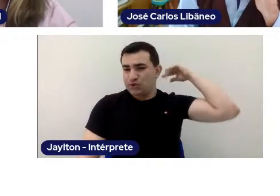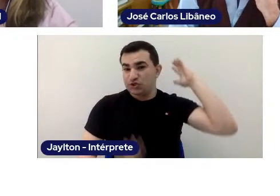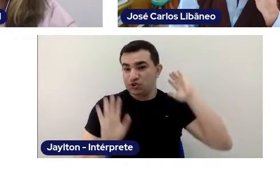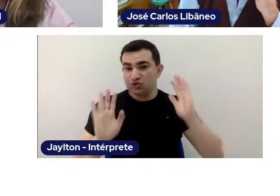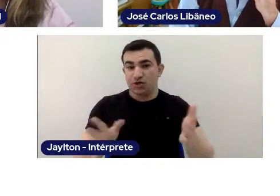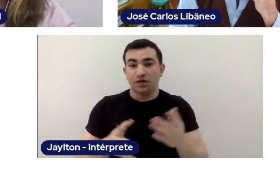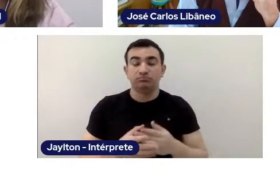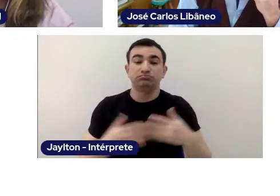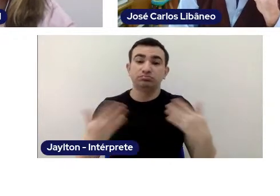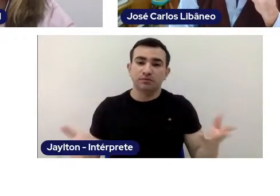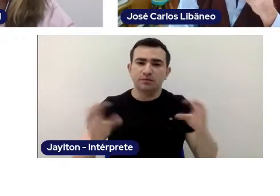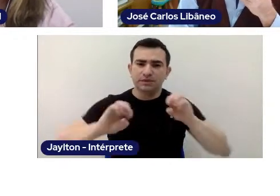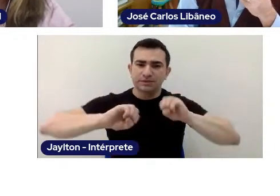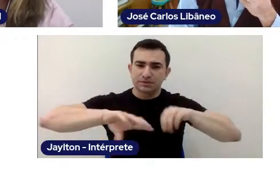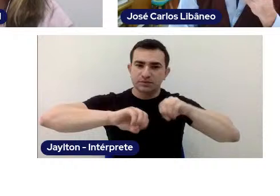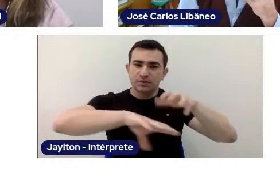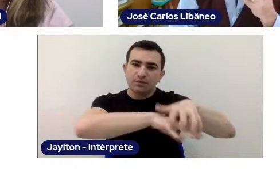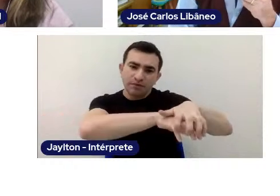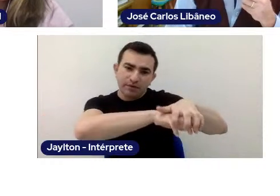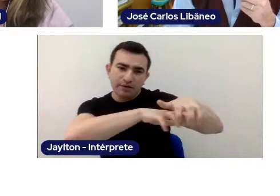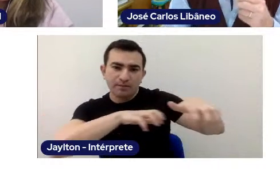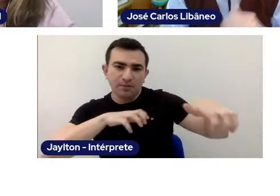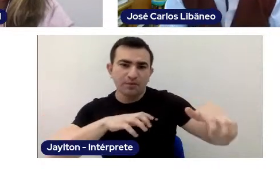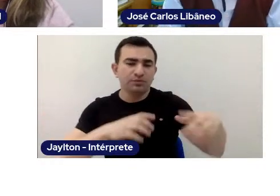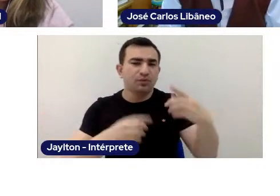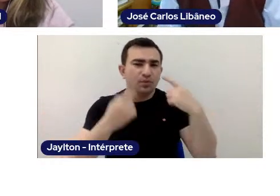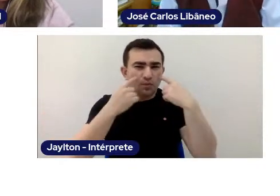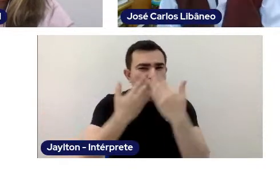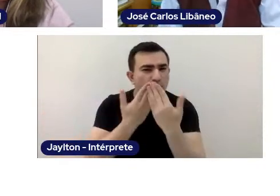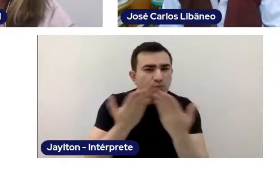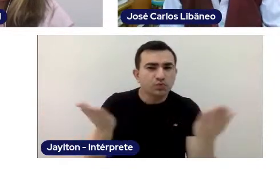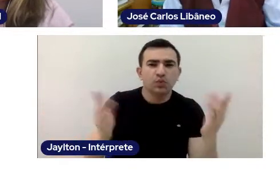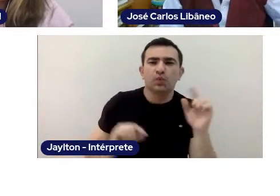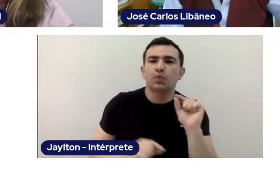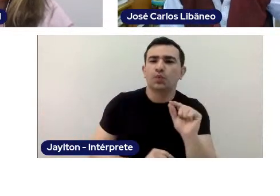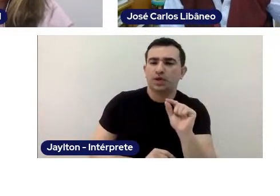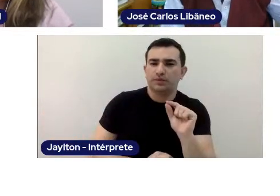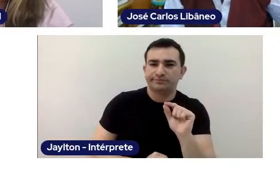but that could show us that it didn't work. The concrete problem here is that